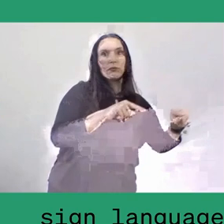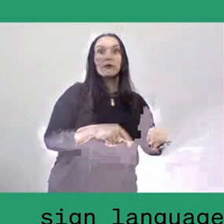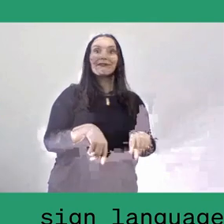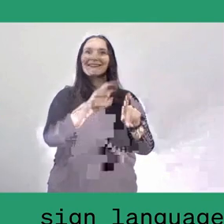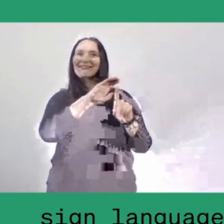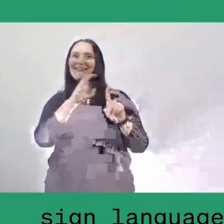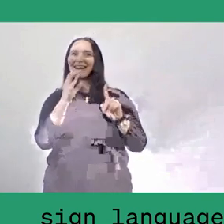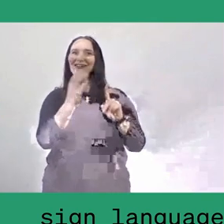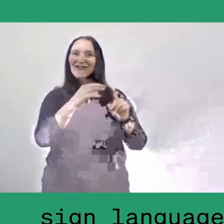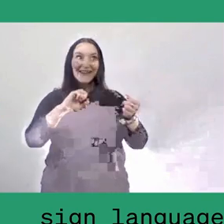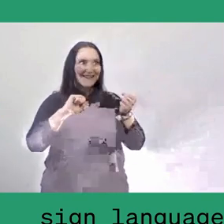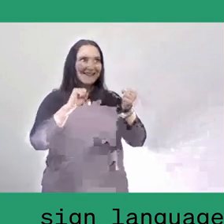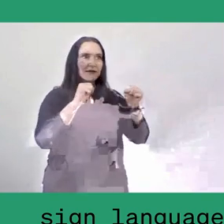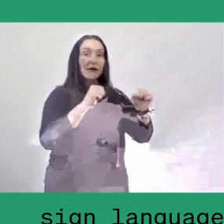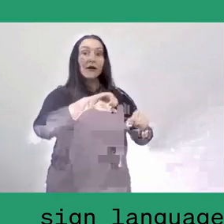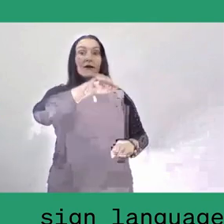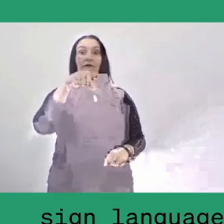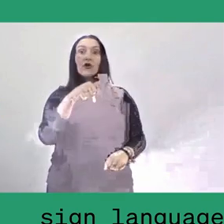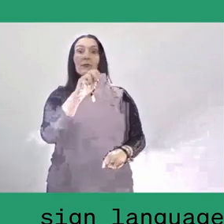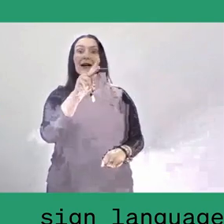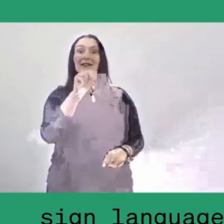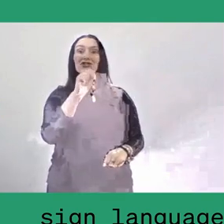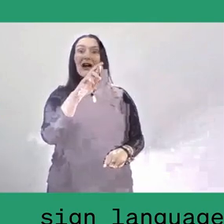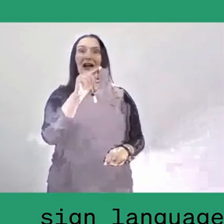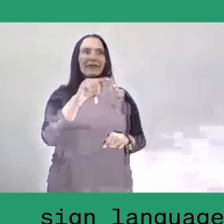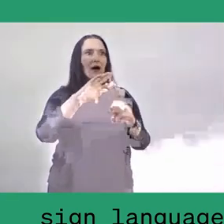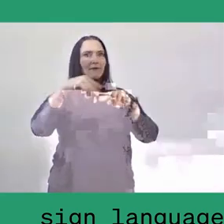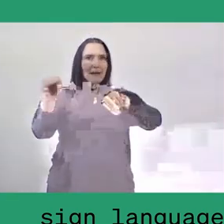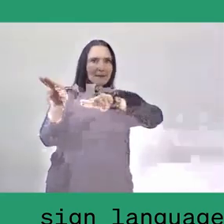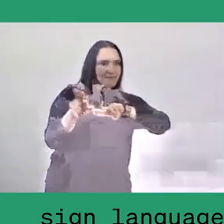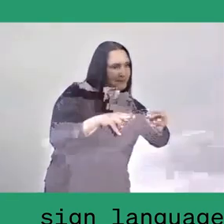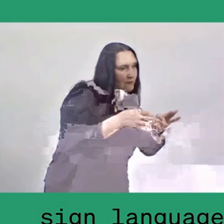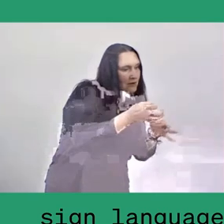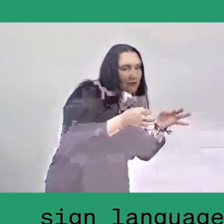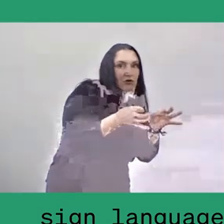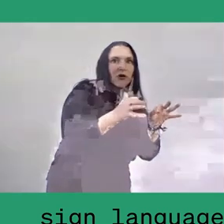from Jakarta returning home to the village and they set up a library and playground for children,